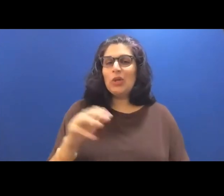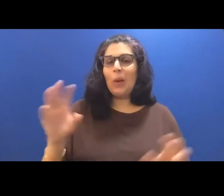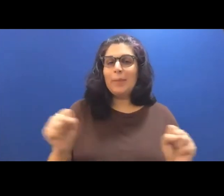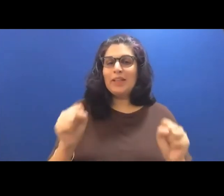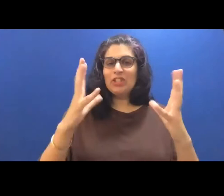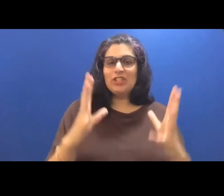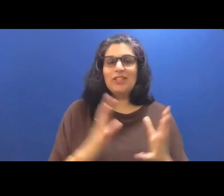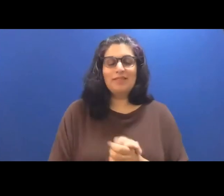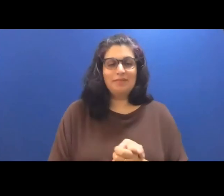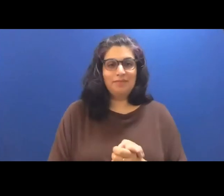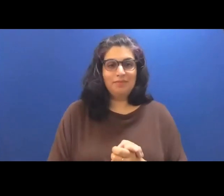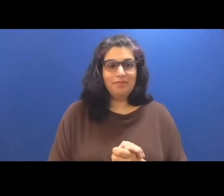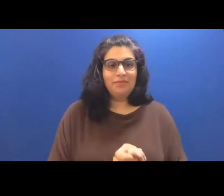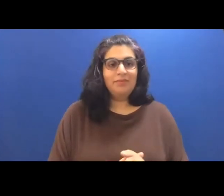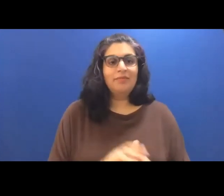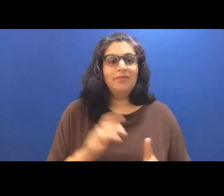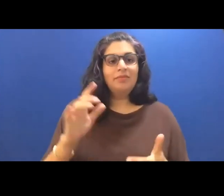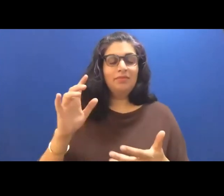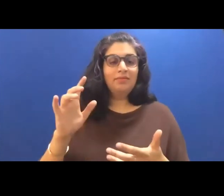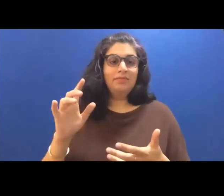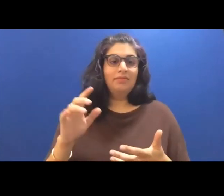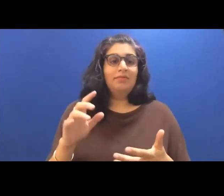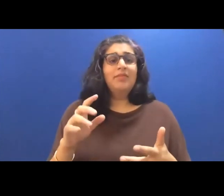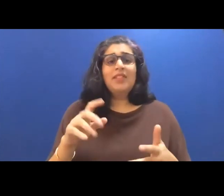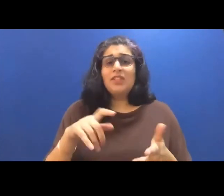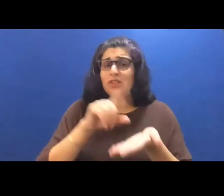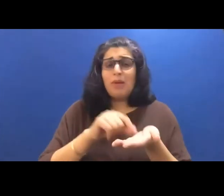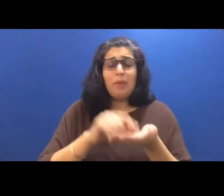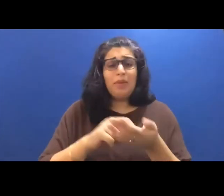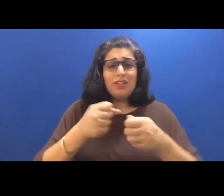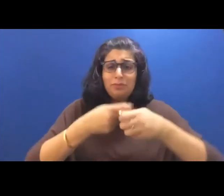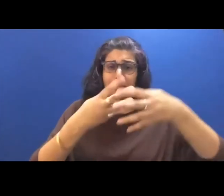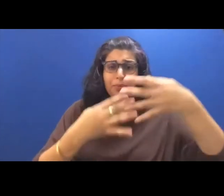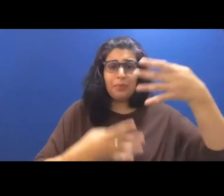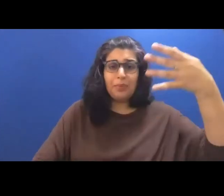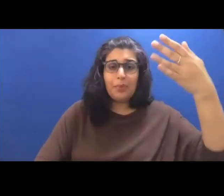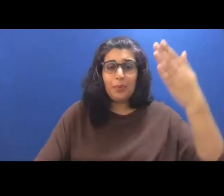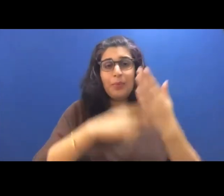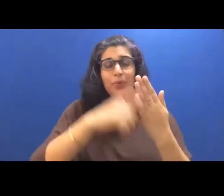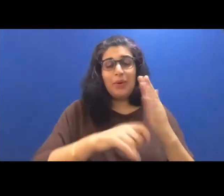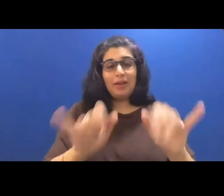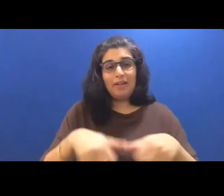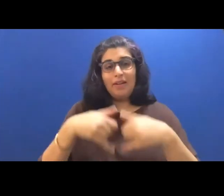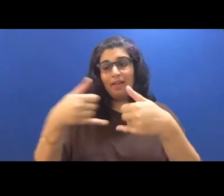hedgebrook 10 house McDowell and yado where she was awarded the Linda Collins endowed